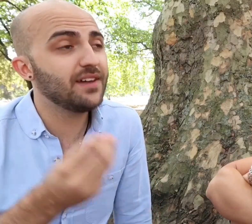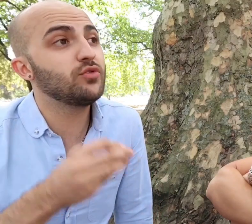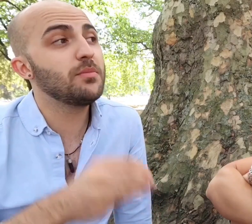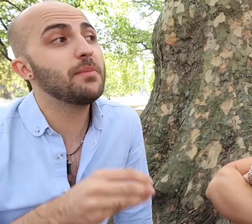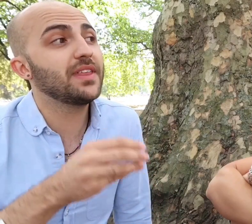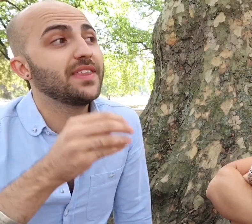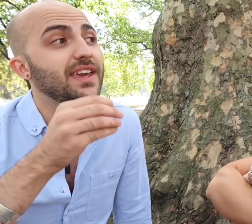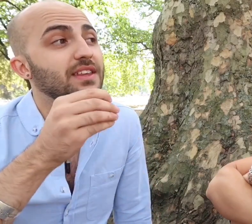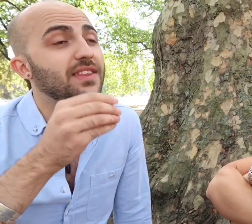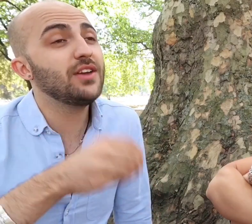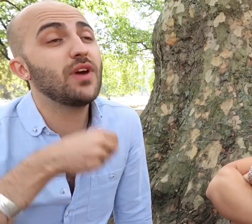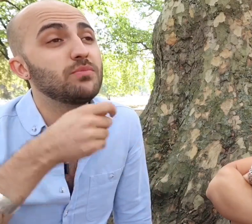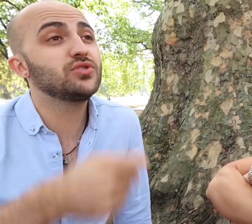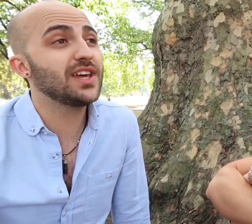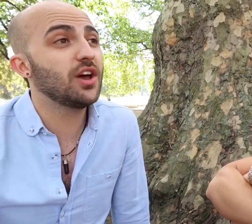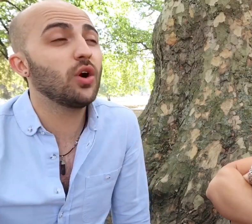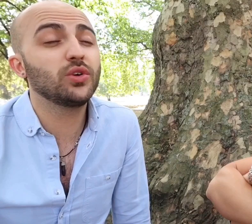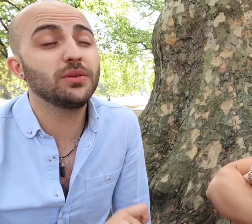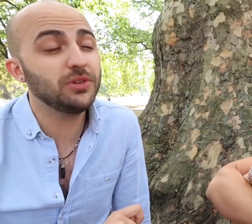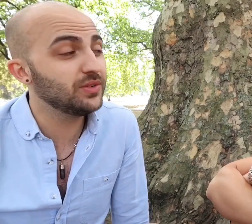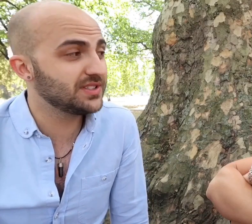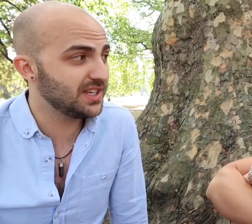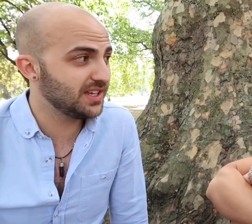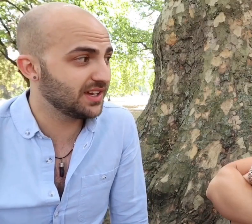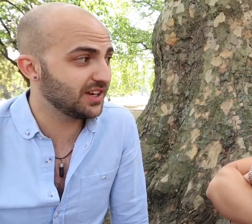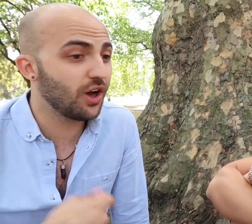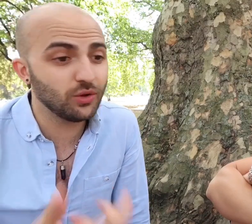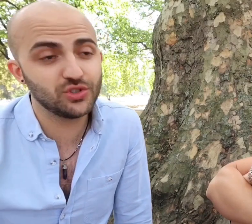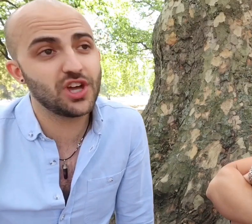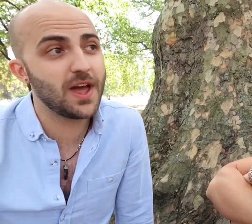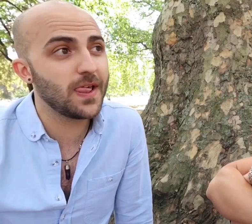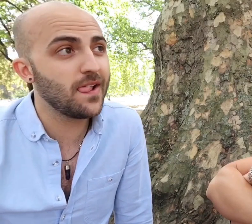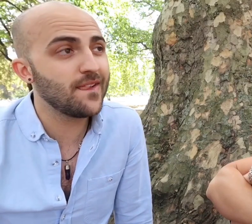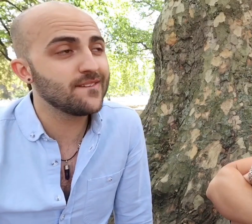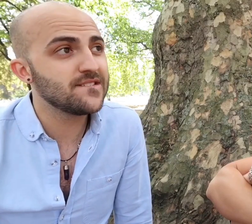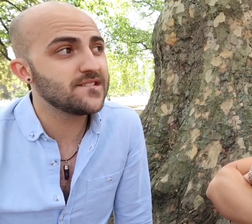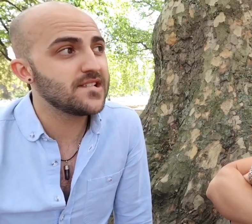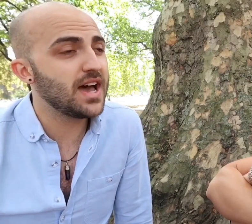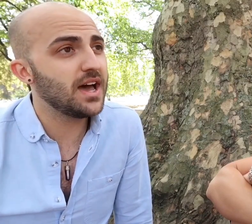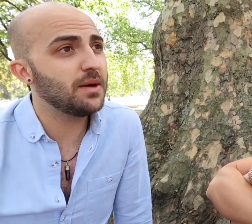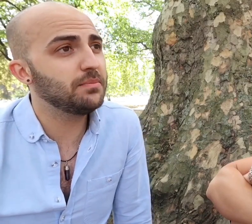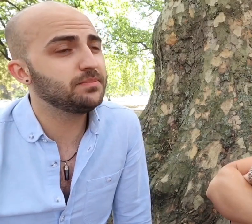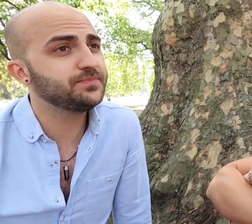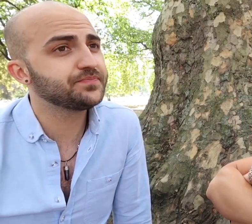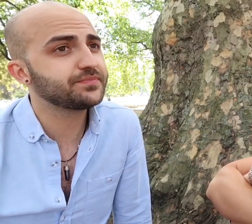have to remember that they represent a whole community and a culture